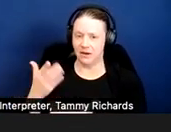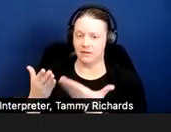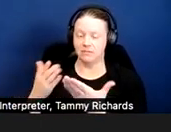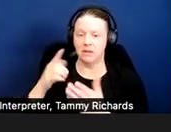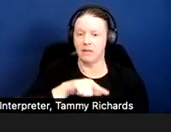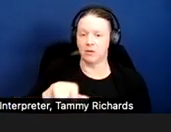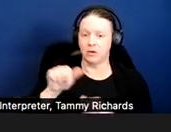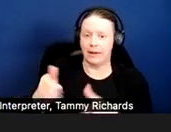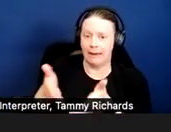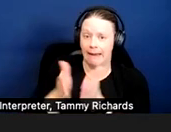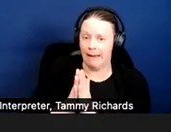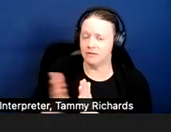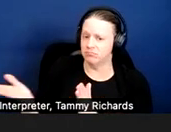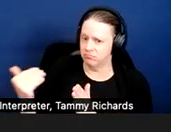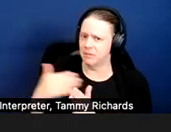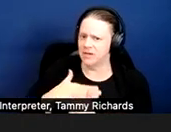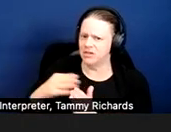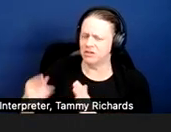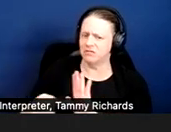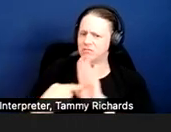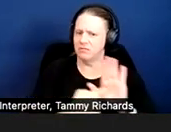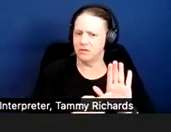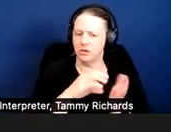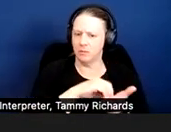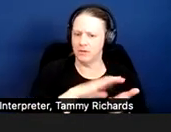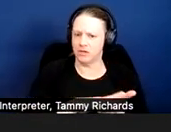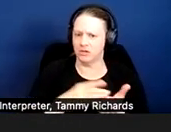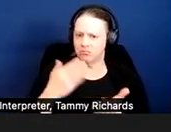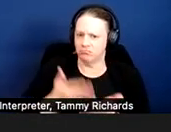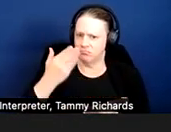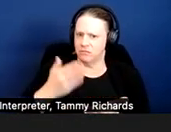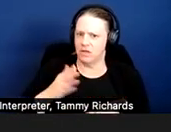A tenant or resident is not required to disclose their specific disability.